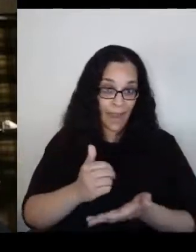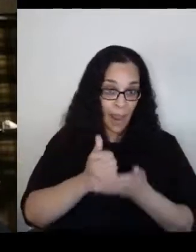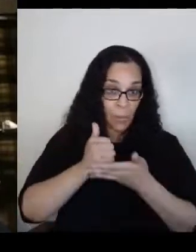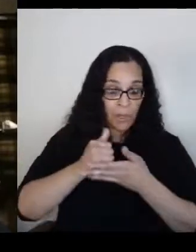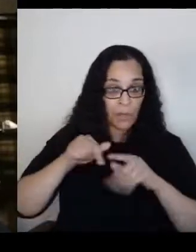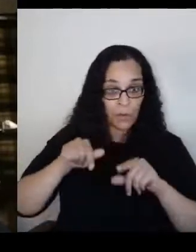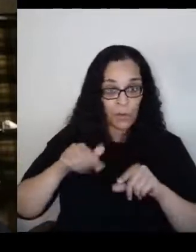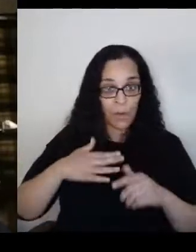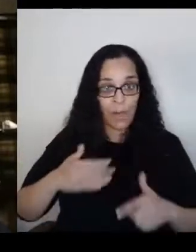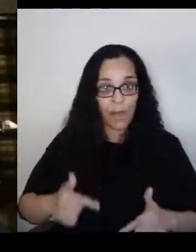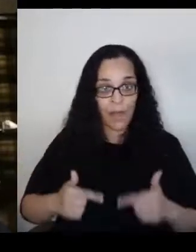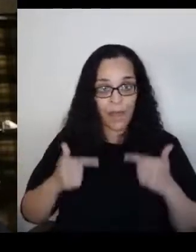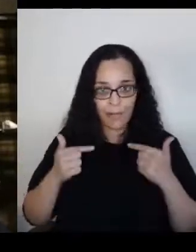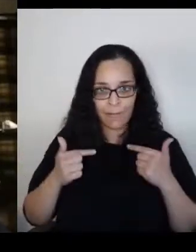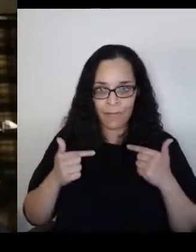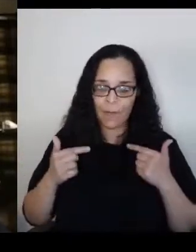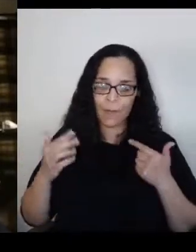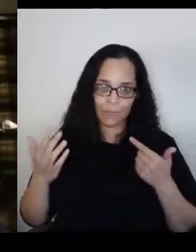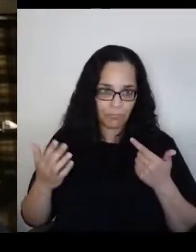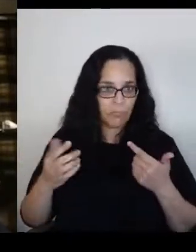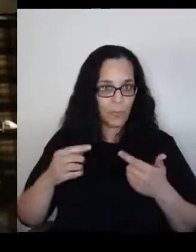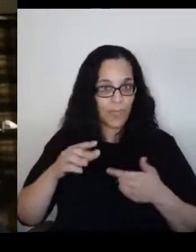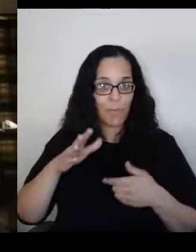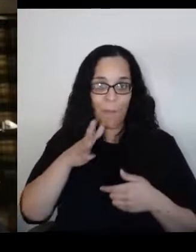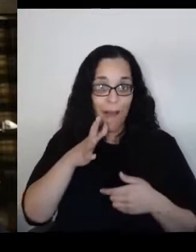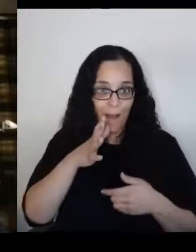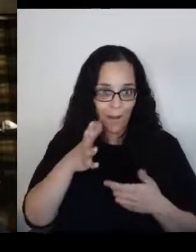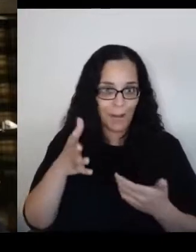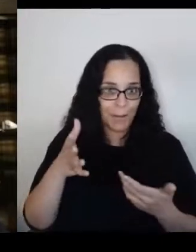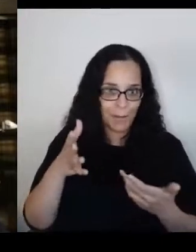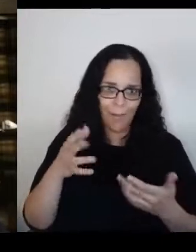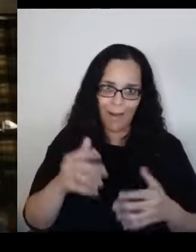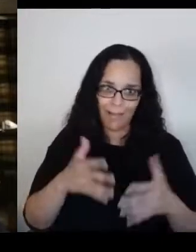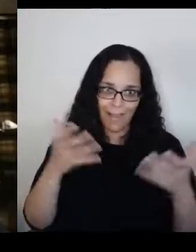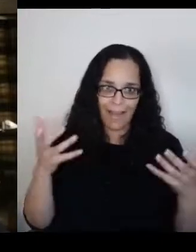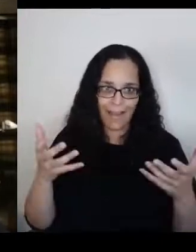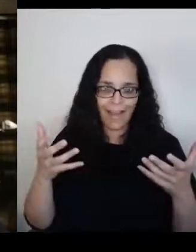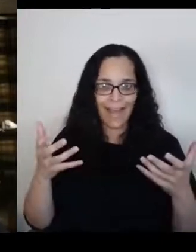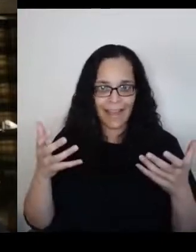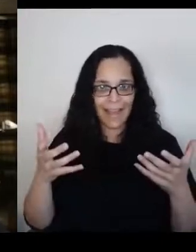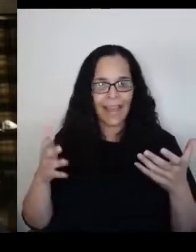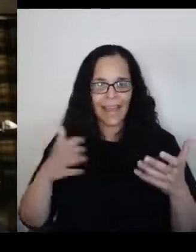was my mother, to a large extent, and my grandmother Dora.